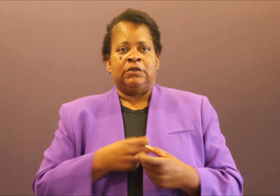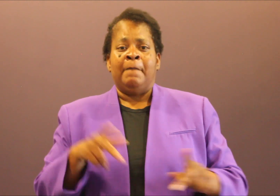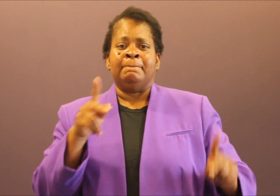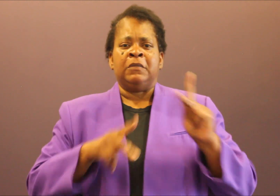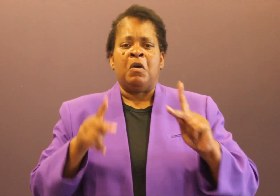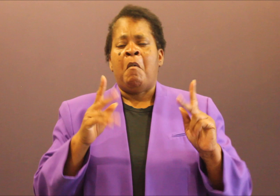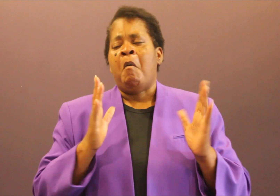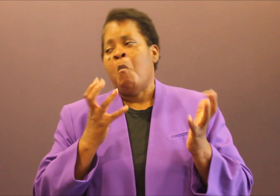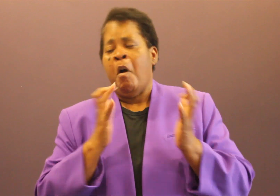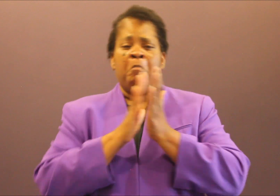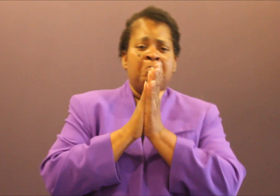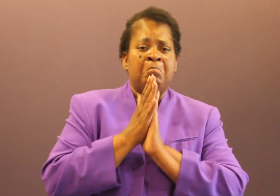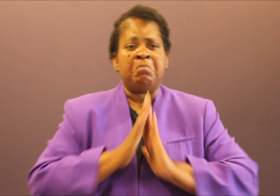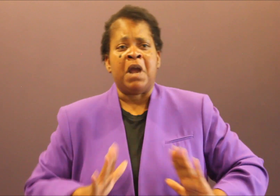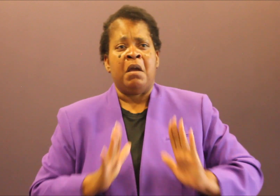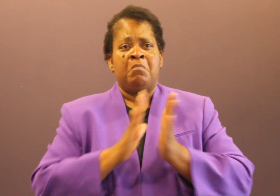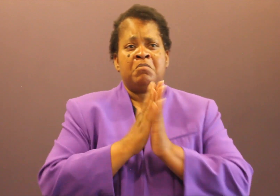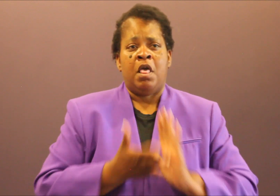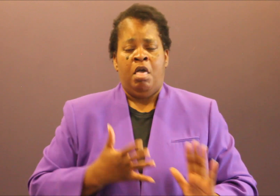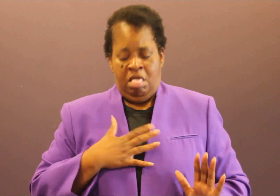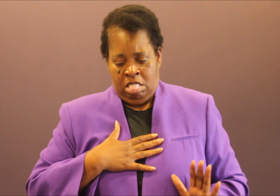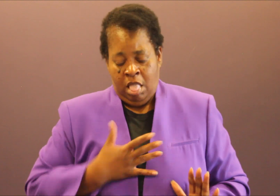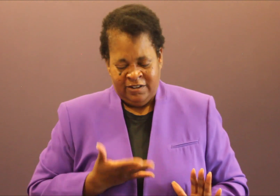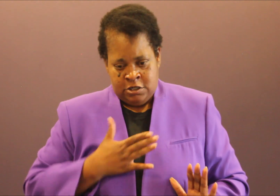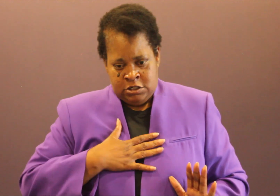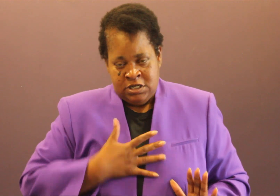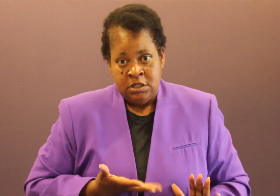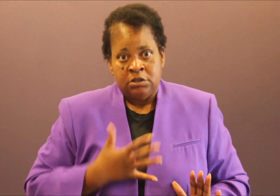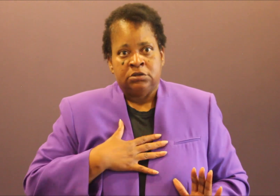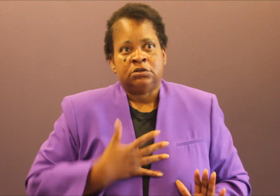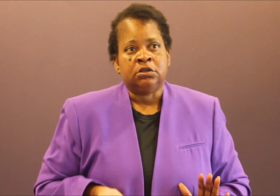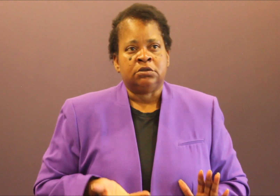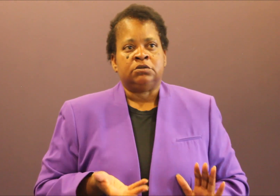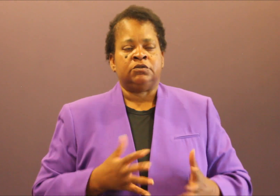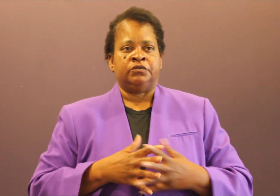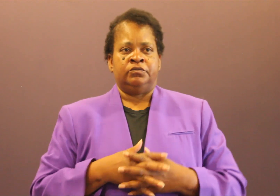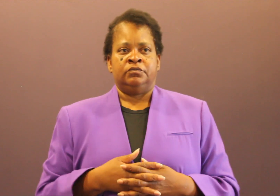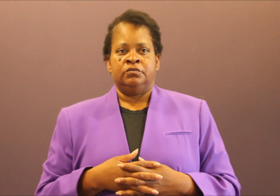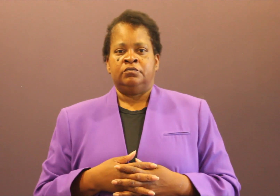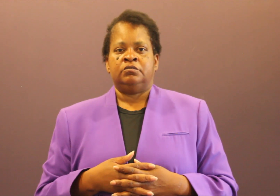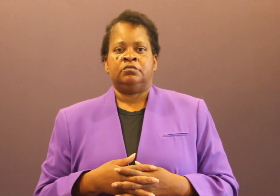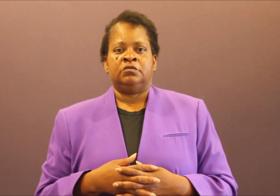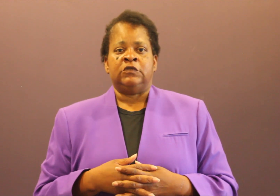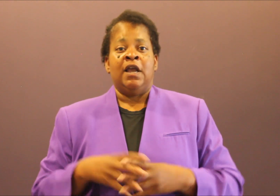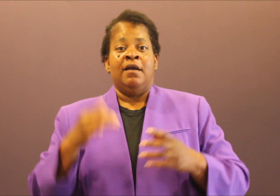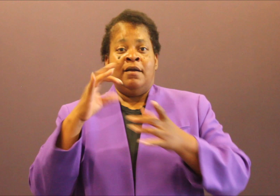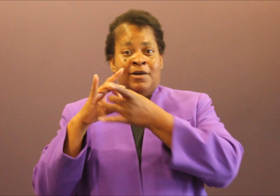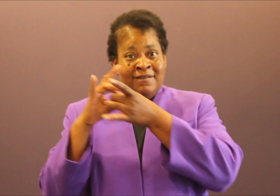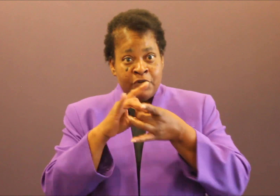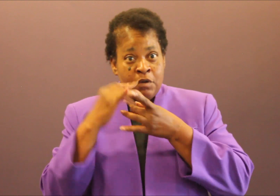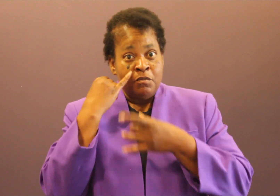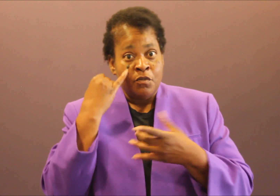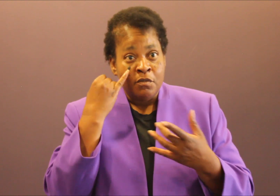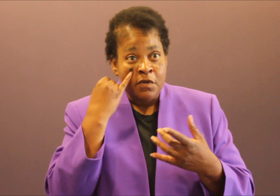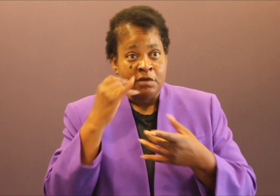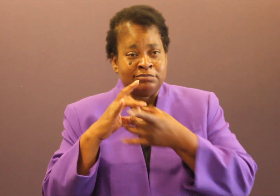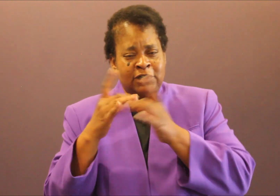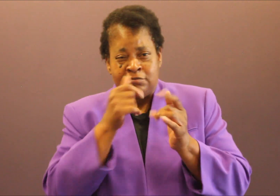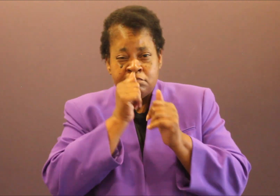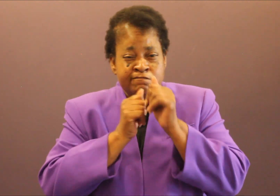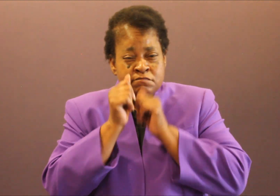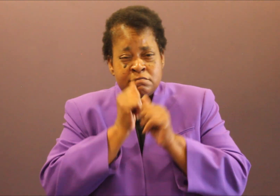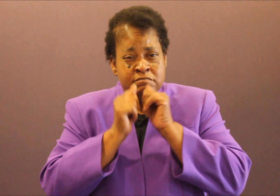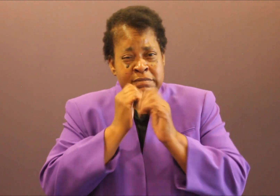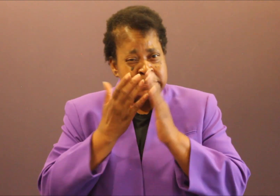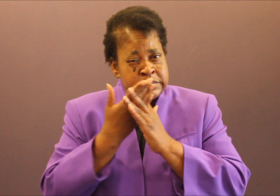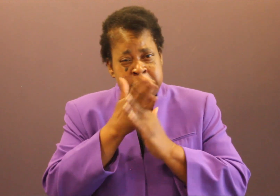chaos of creating a sustainable peace. We have allowed ourselves to clearly show